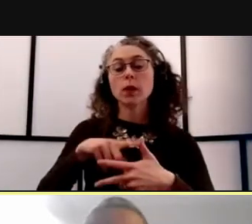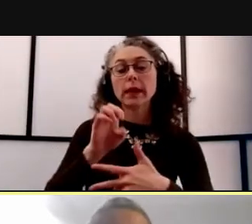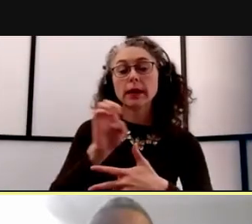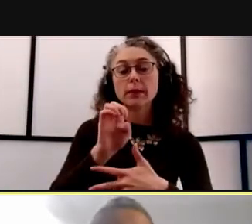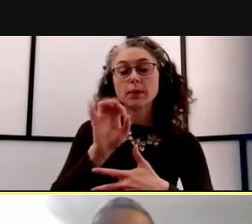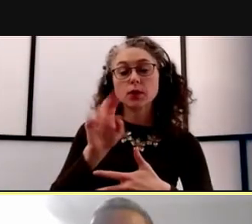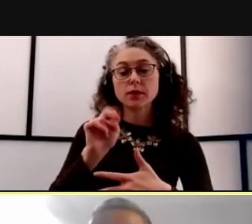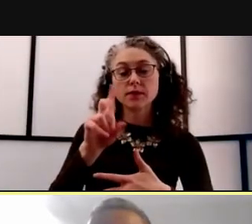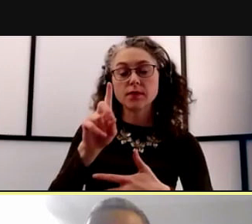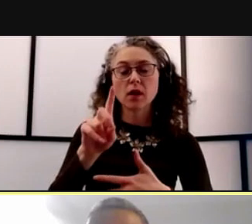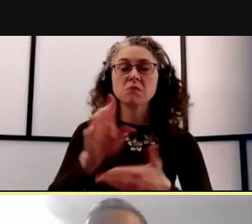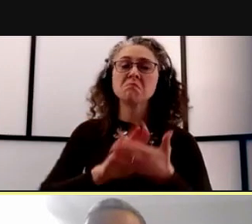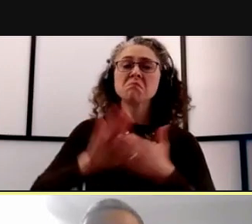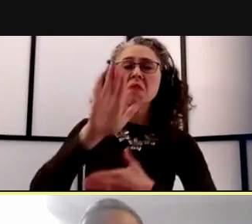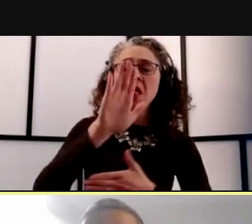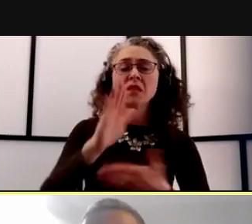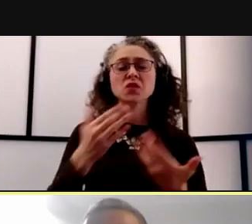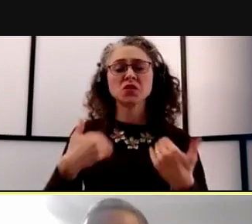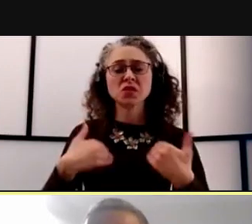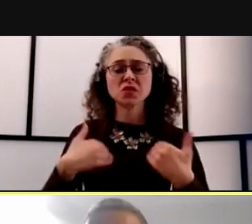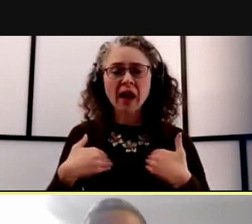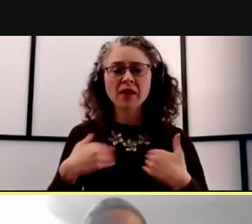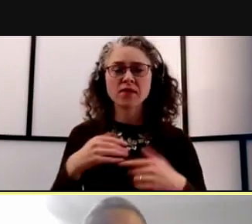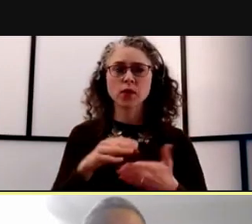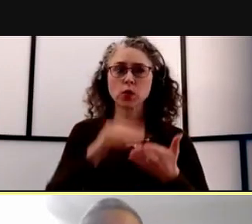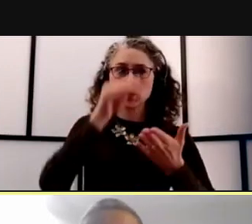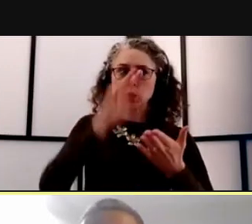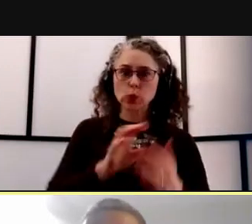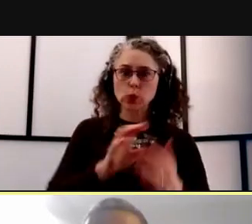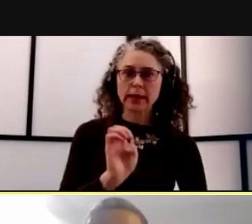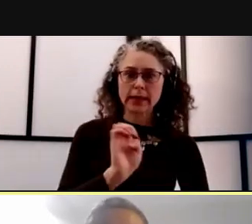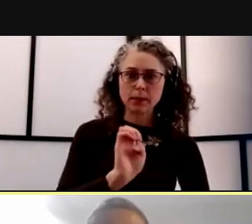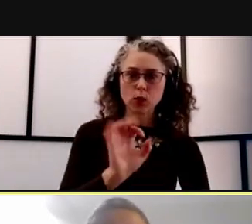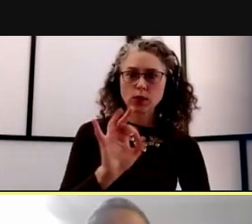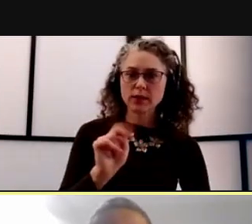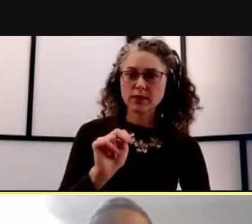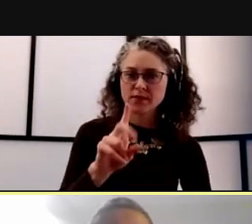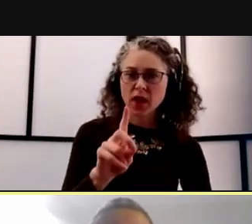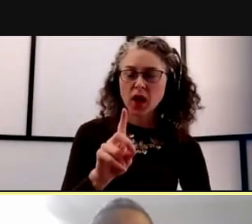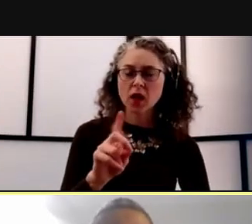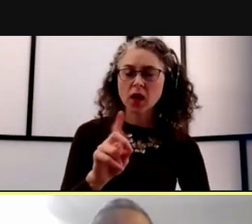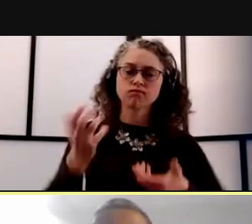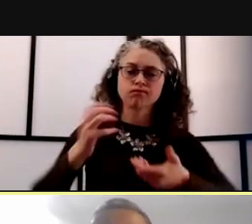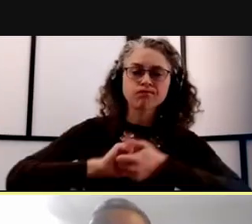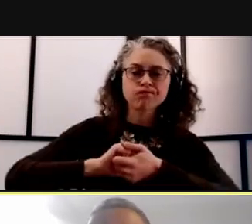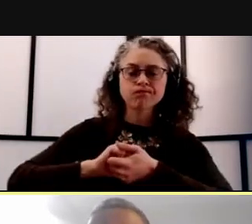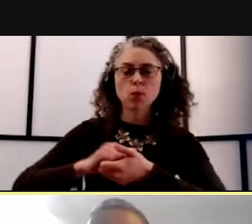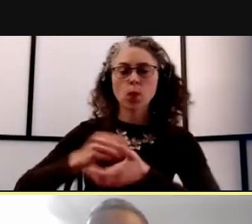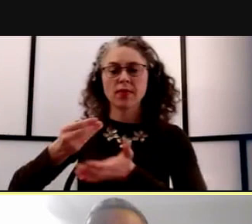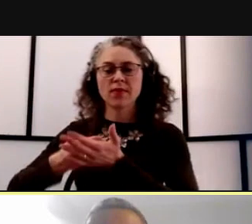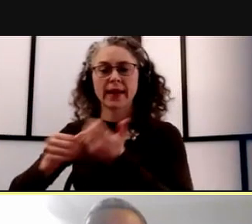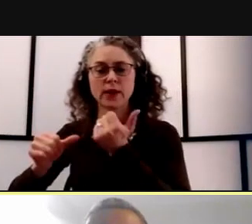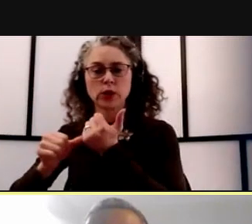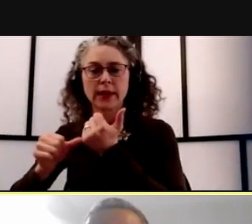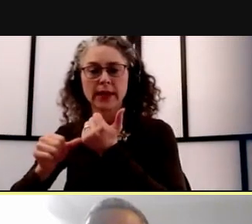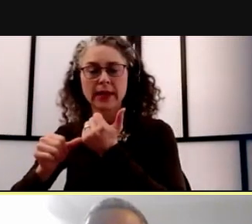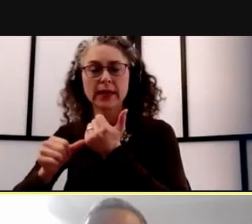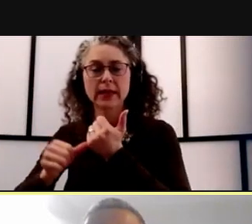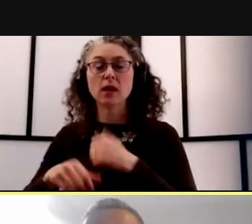and schools have their own student emergency funds and they I'm sure collaborate with financial aid, another option is through the Dean of students office